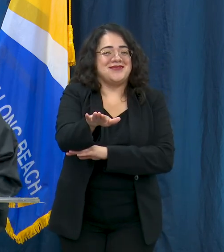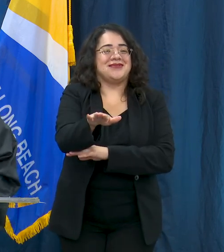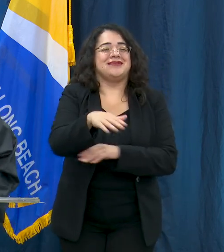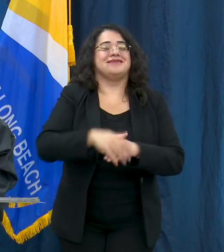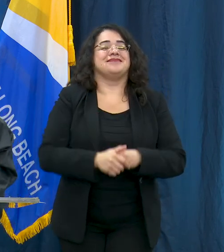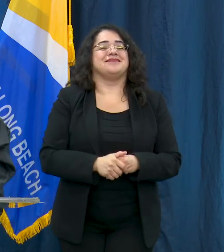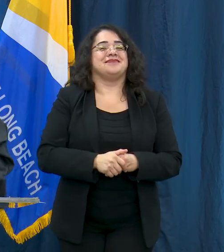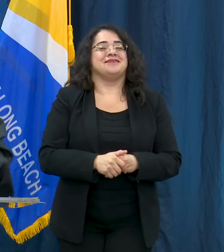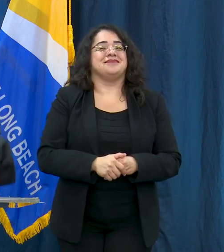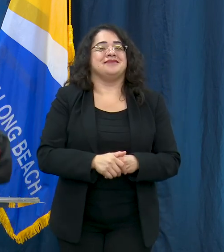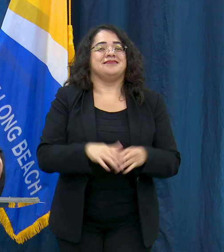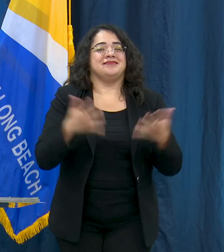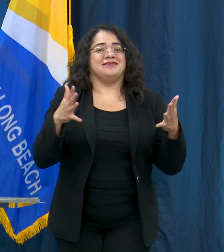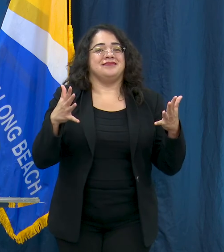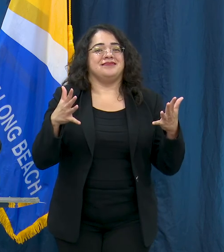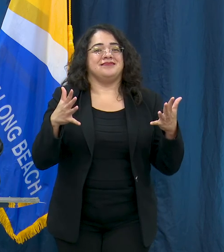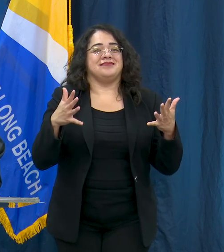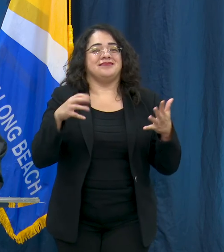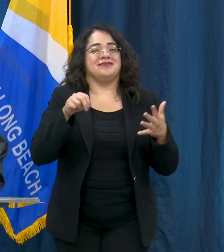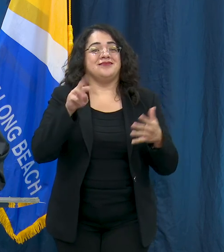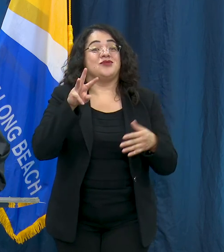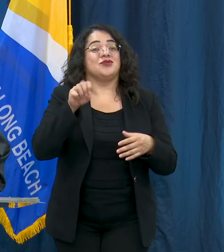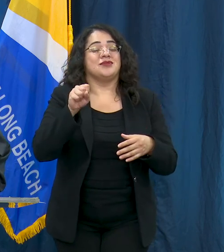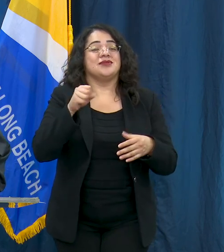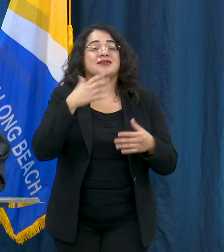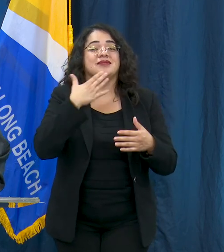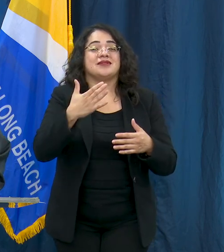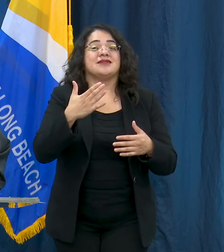That is all the information we have for you today. Thank you and we will be back